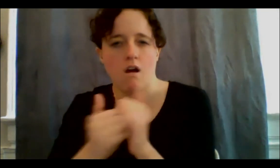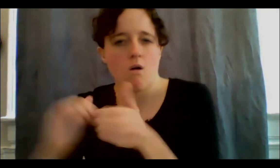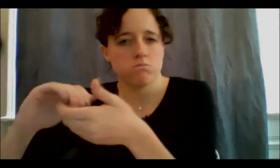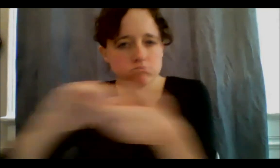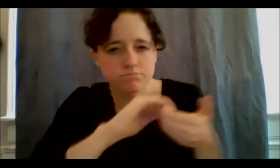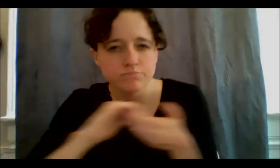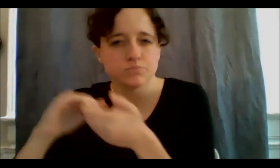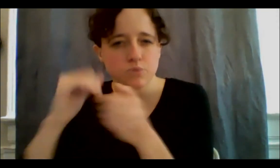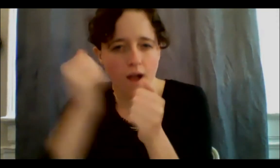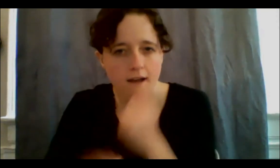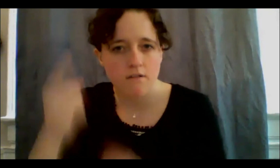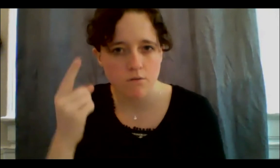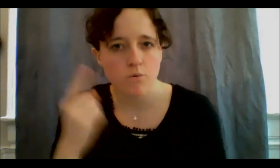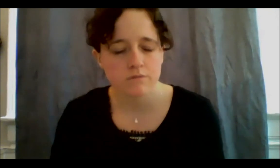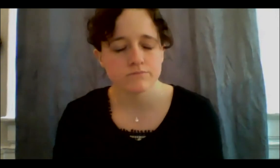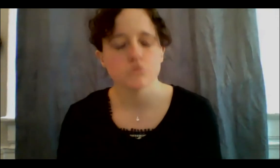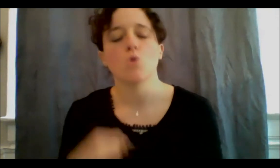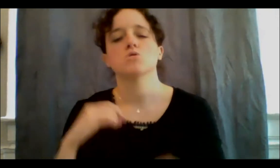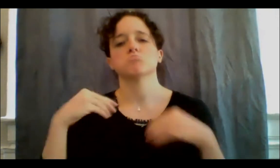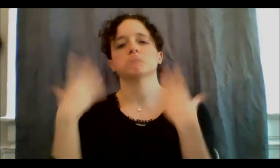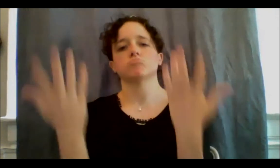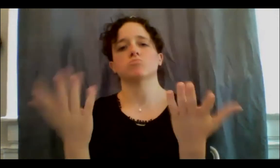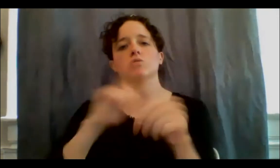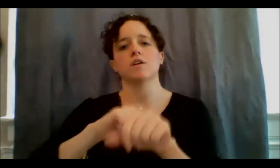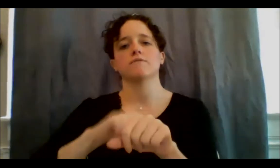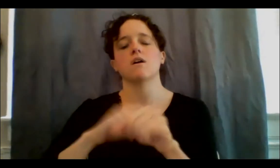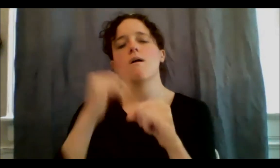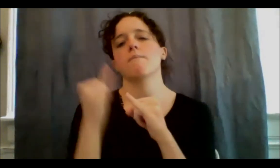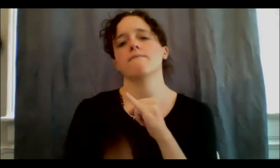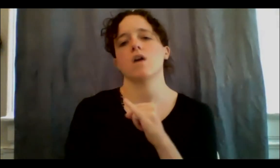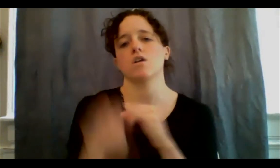thoughts before we end this conversation, recognizing that there is emotional and